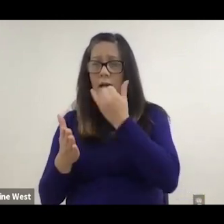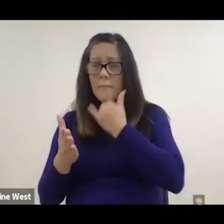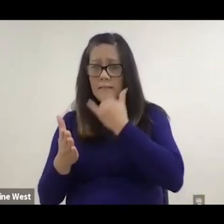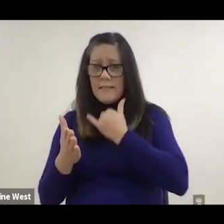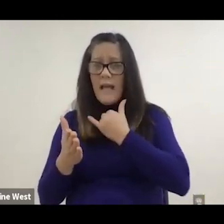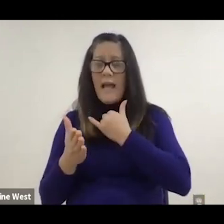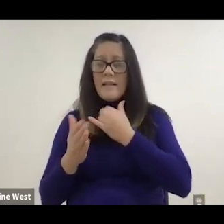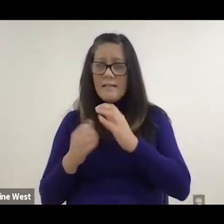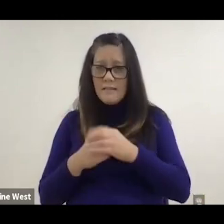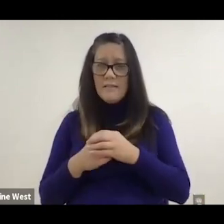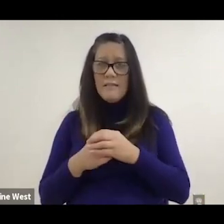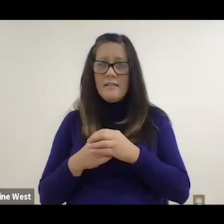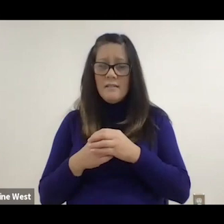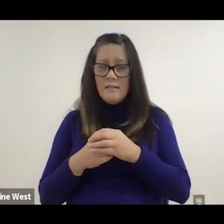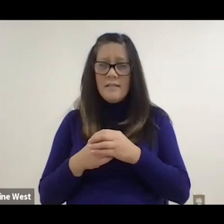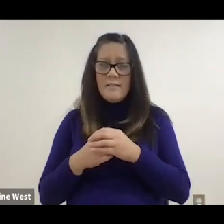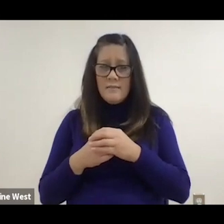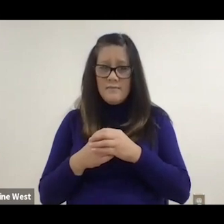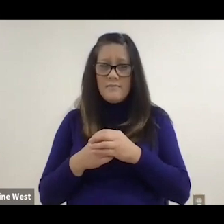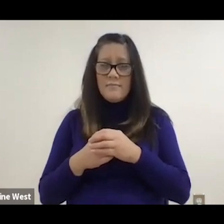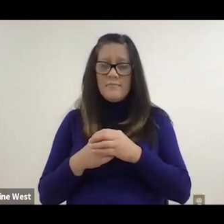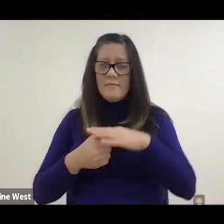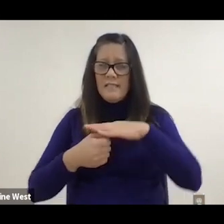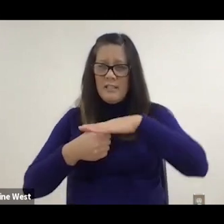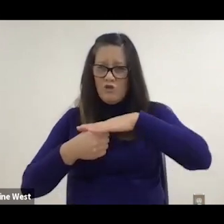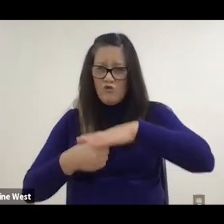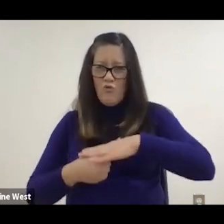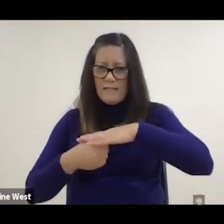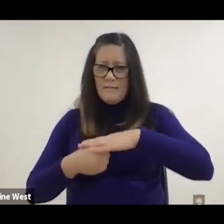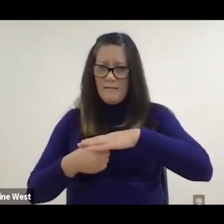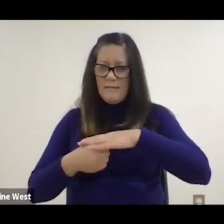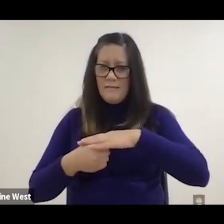mistakes by putting high stress cots, having stress concentrations where